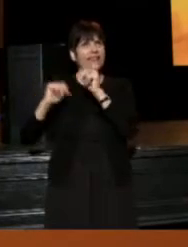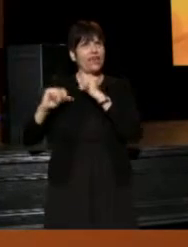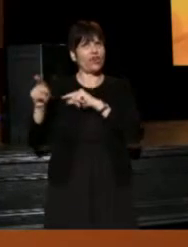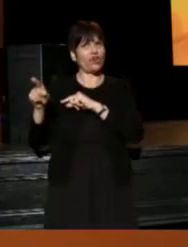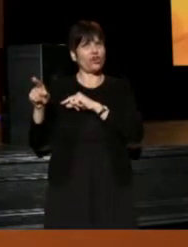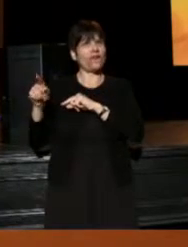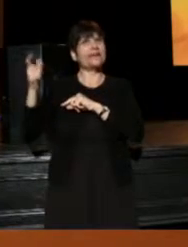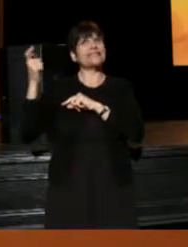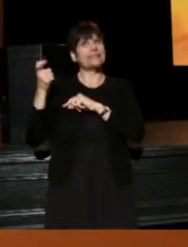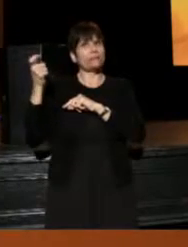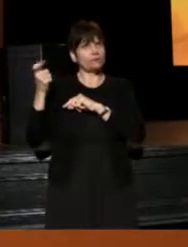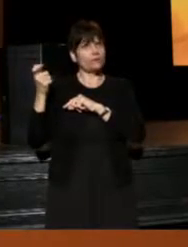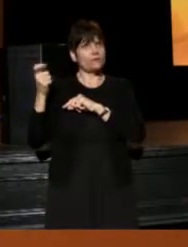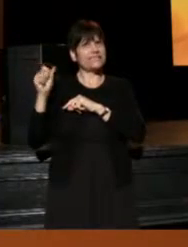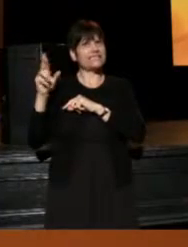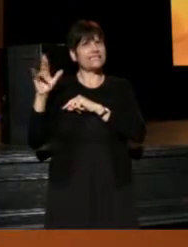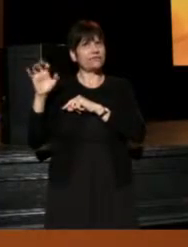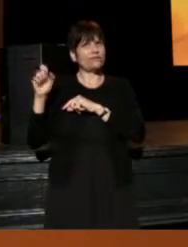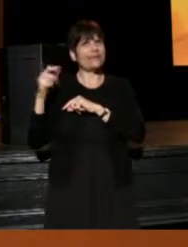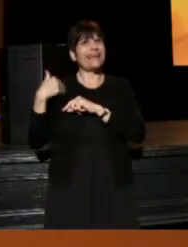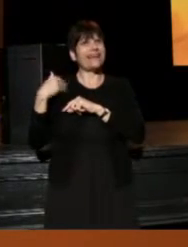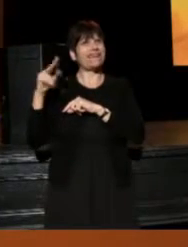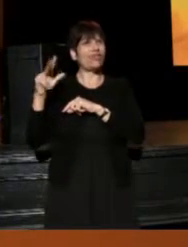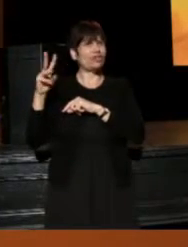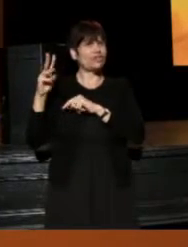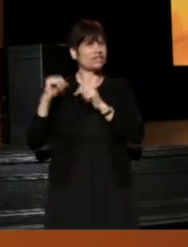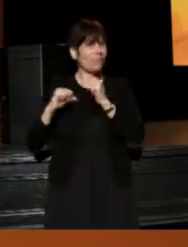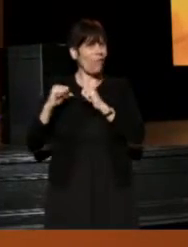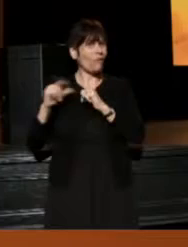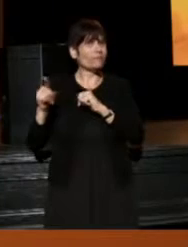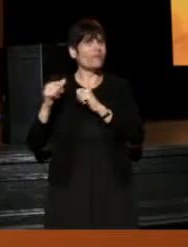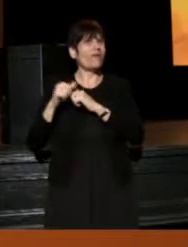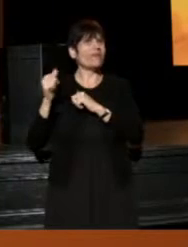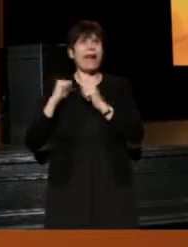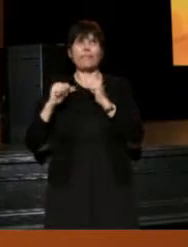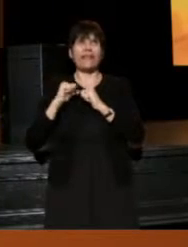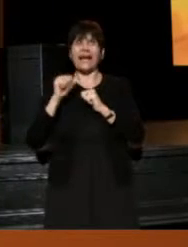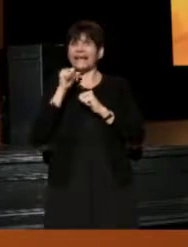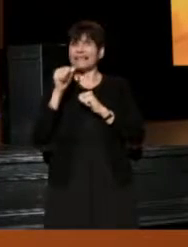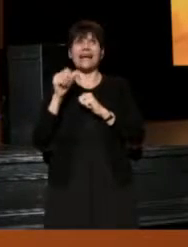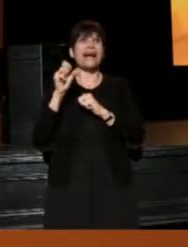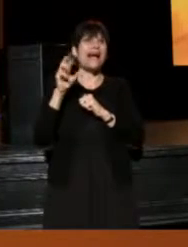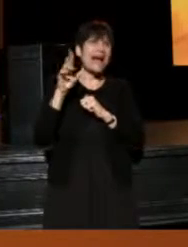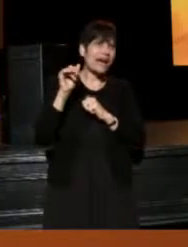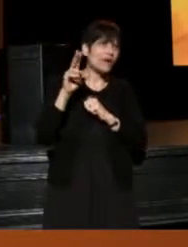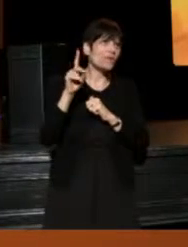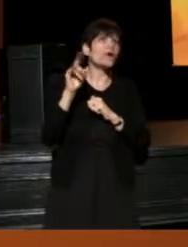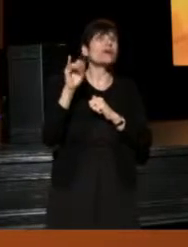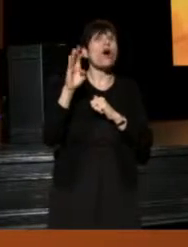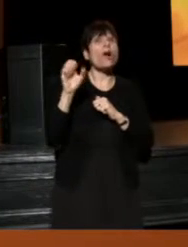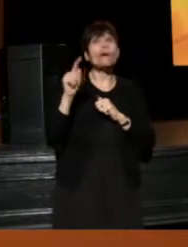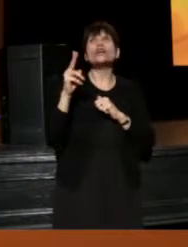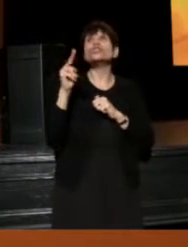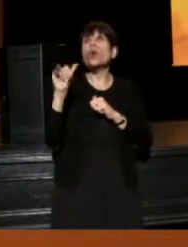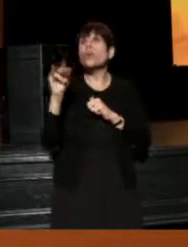in a subscription series that has to have 36 performances, if that play is not by Edward Albee, or Tony Kushner, or Theresa Rebeck.